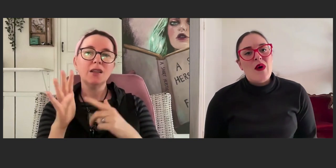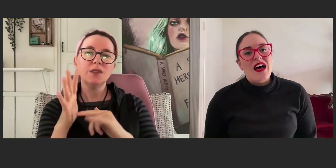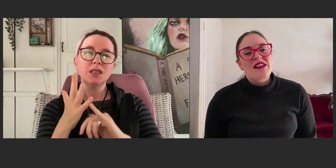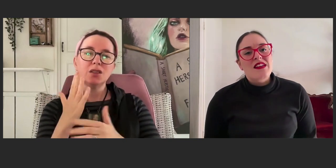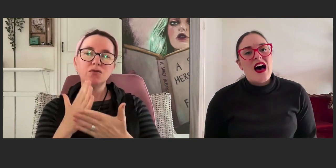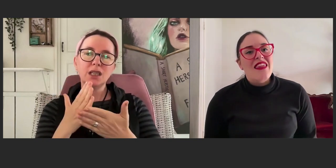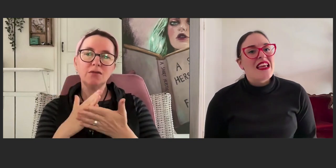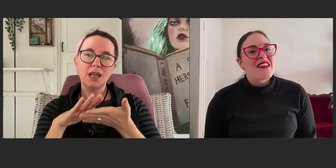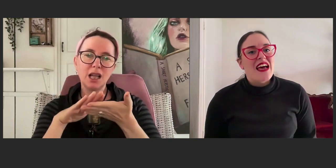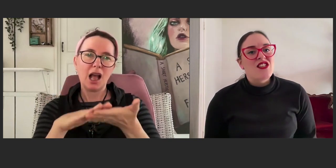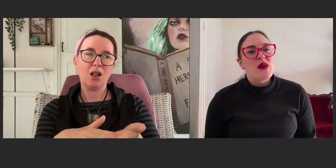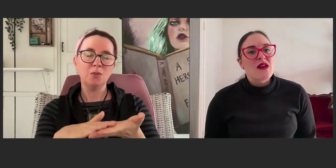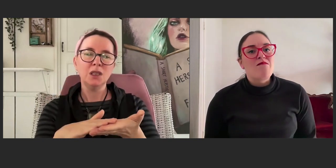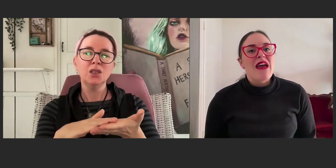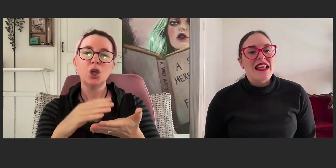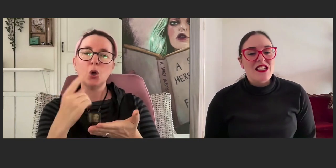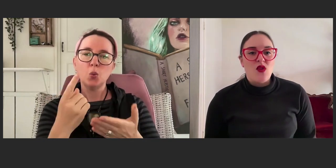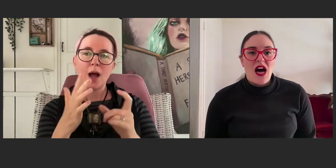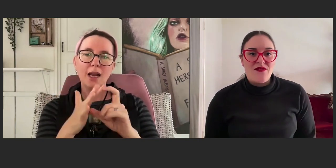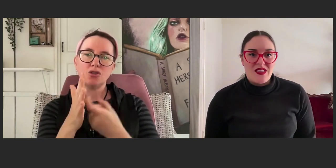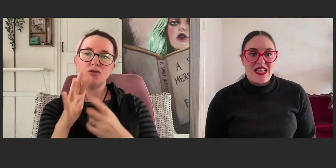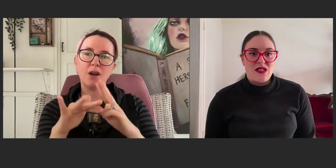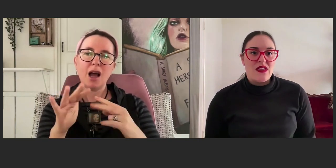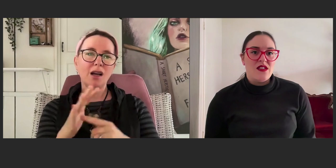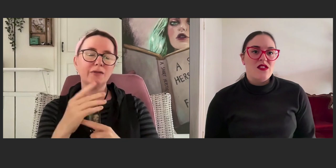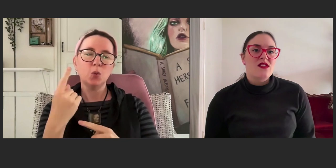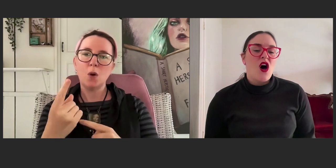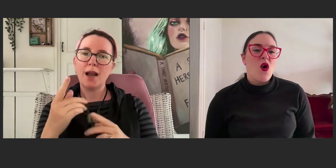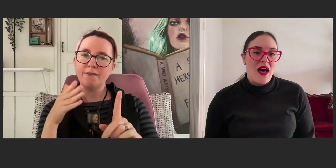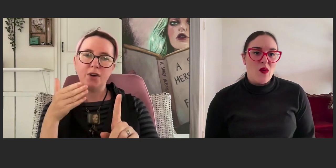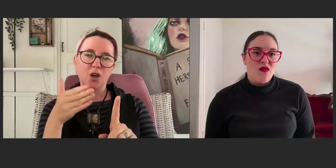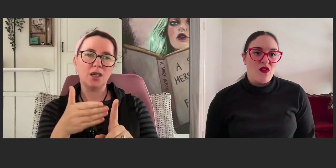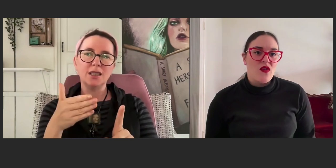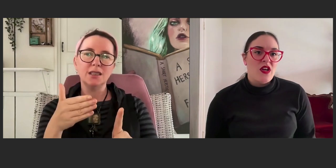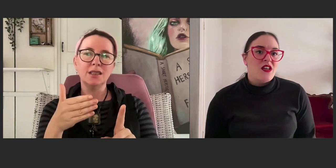But I think that doing many drafts has been so helpful.